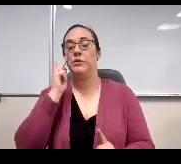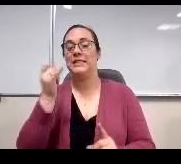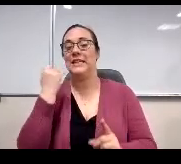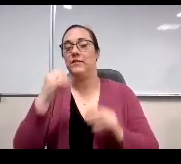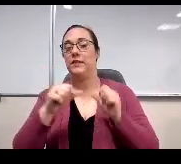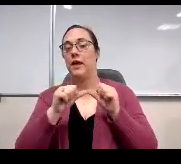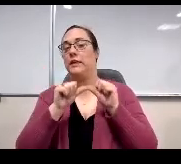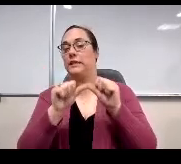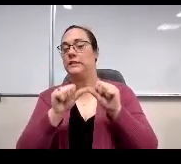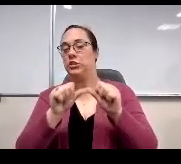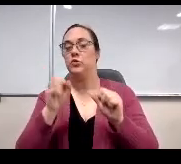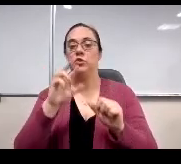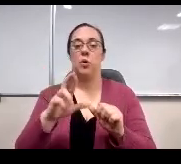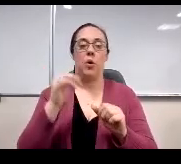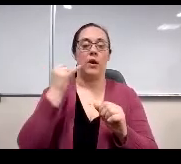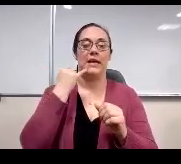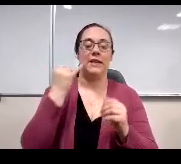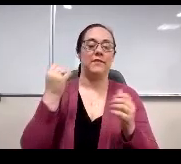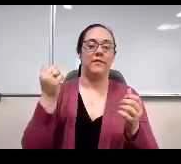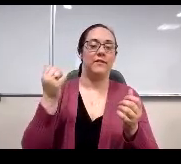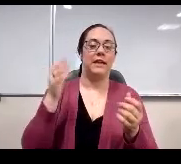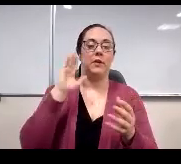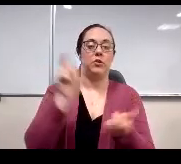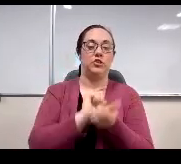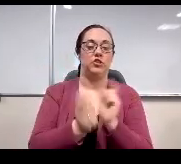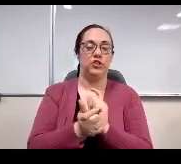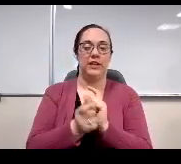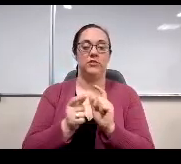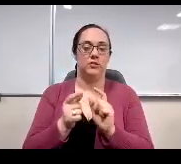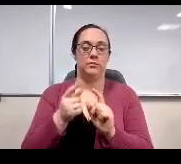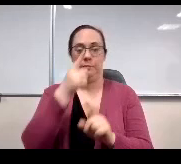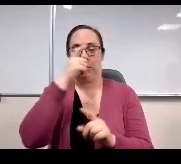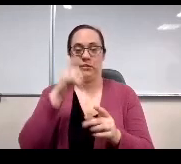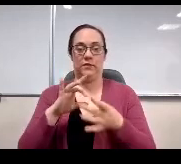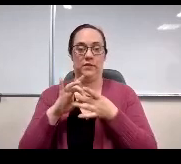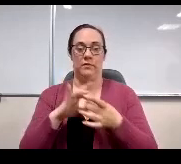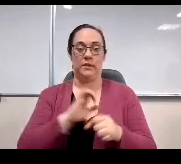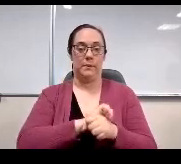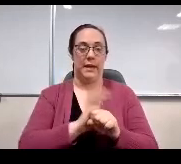Folks were feeling early in the year during the pandemic. Did see some increases throughout all